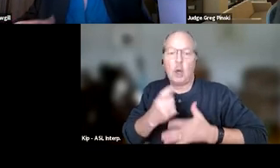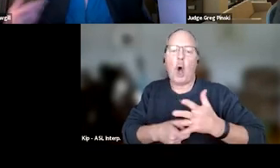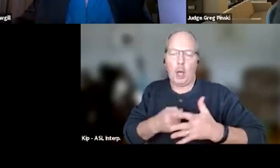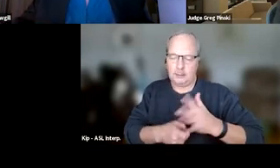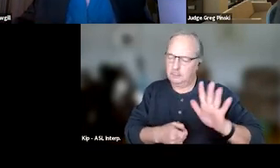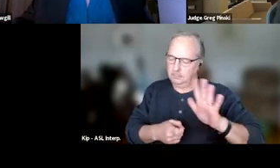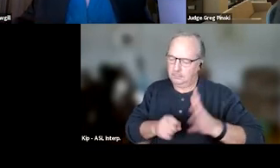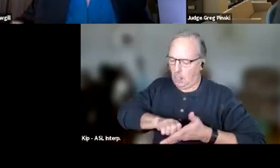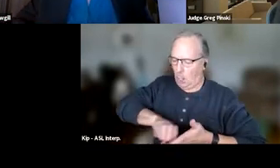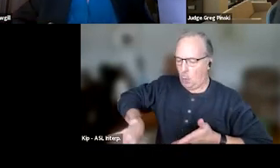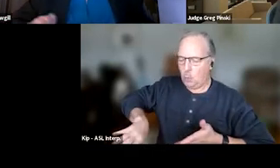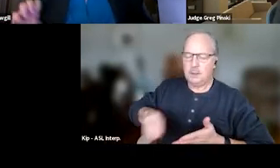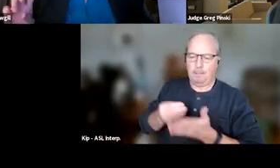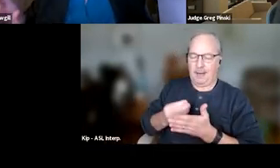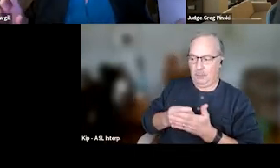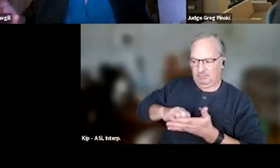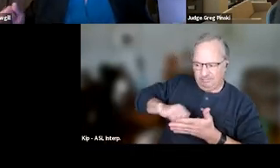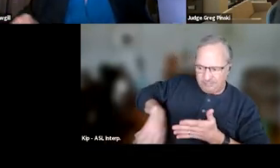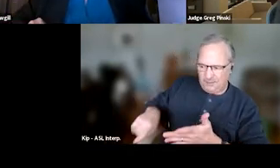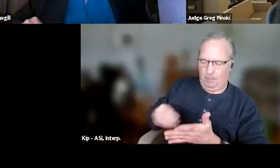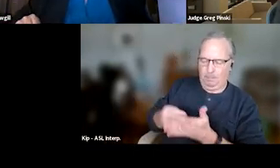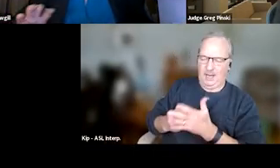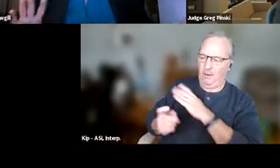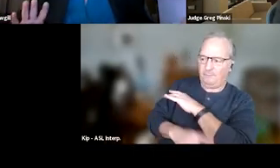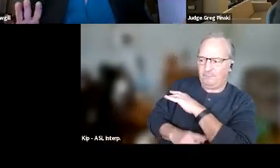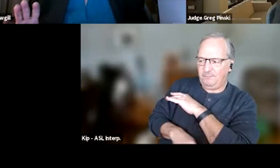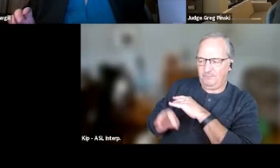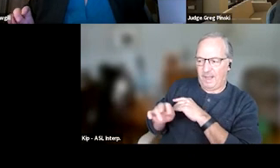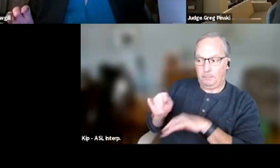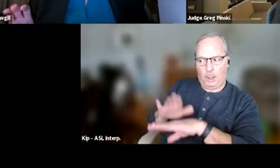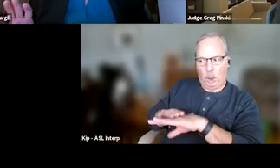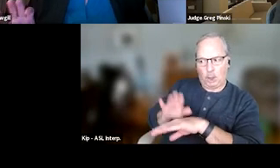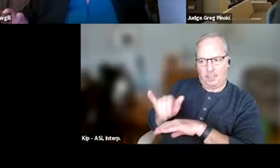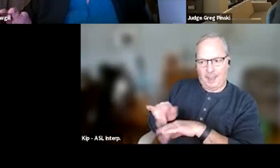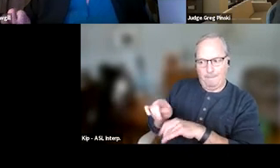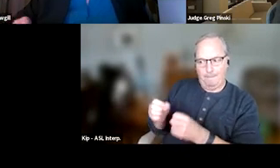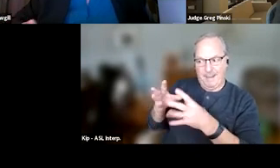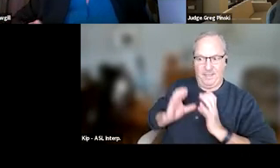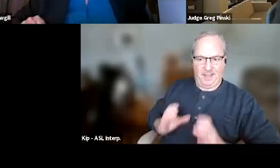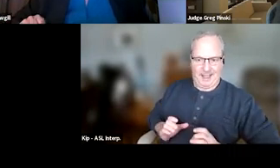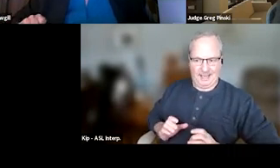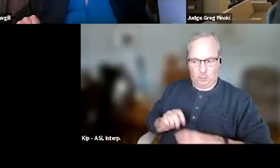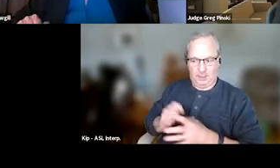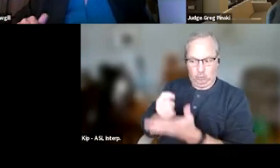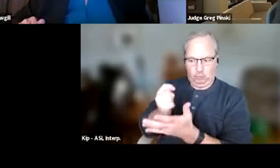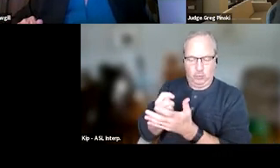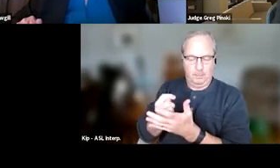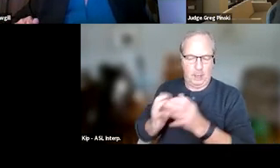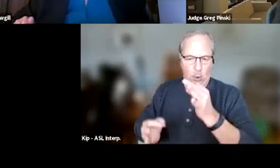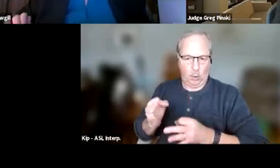We're gonna take some of their money away, a fine, but be cautious of this 'cause many of our clients that are in treatment courts are high-risk, high-need.